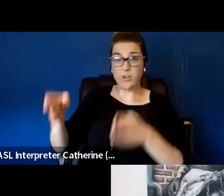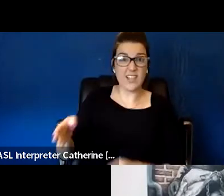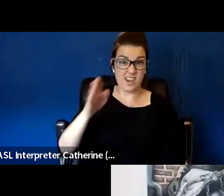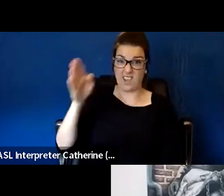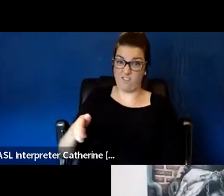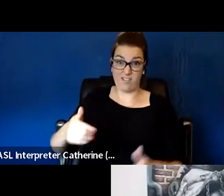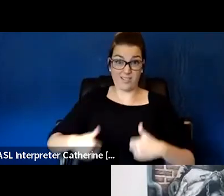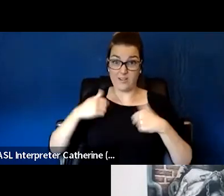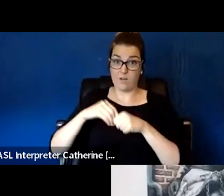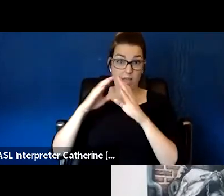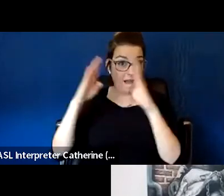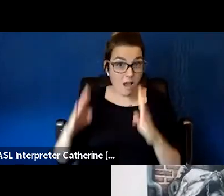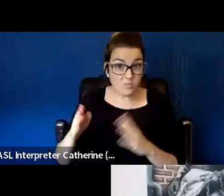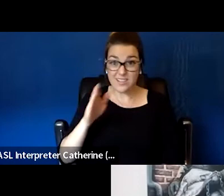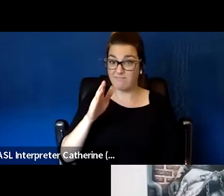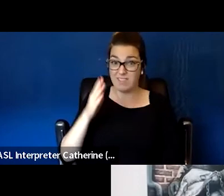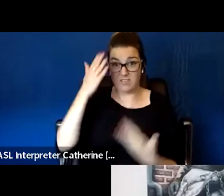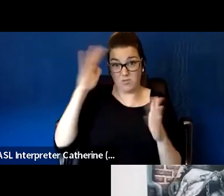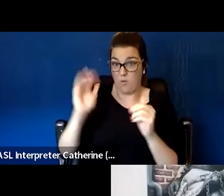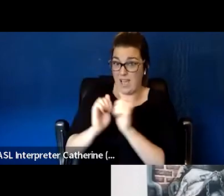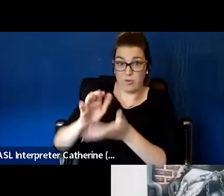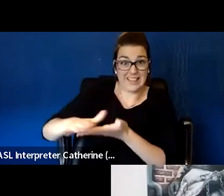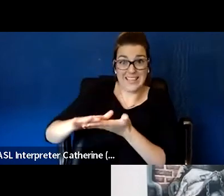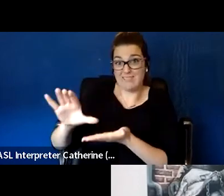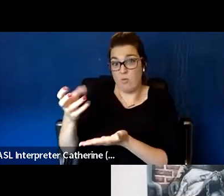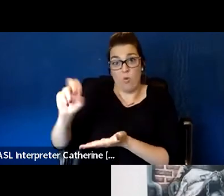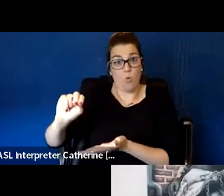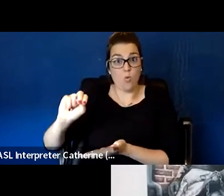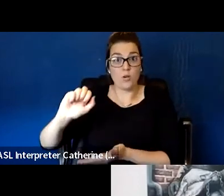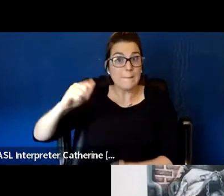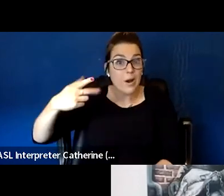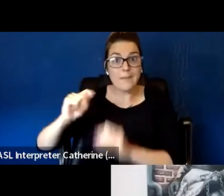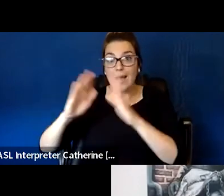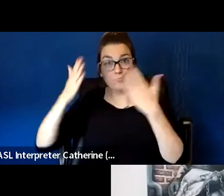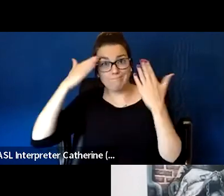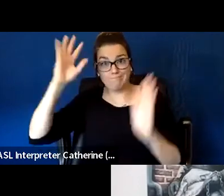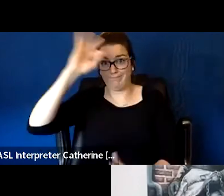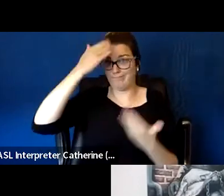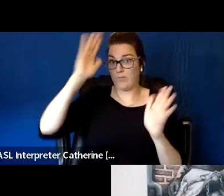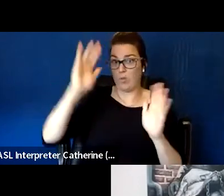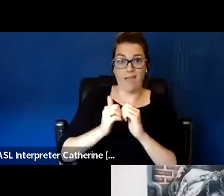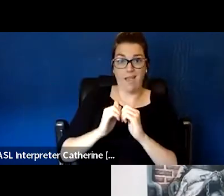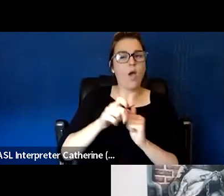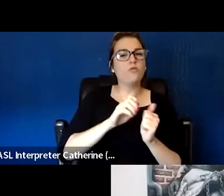So really is baby steps and having small goals and plan of actions that are doable